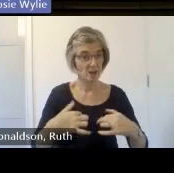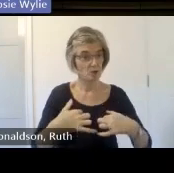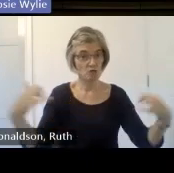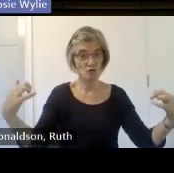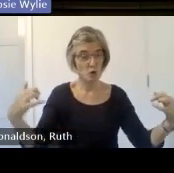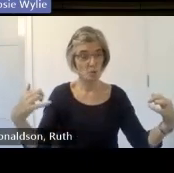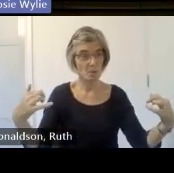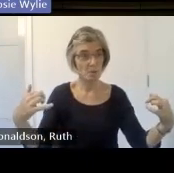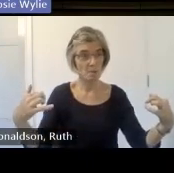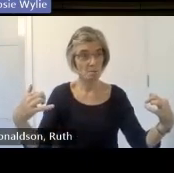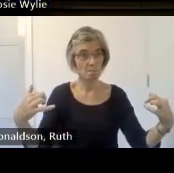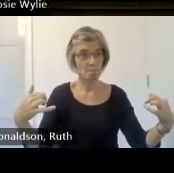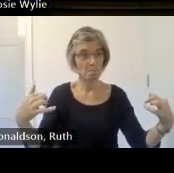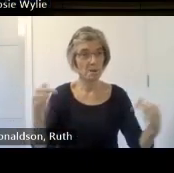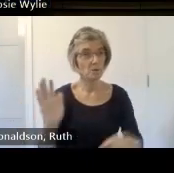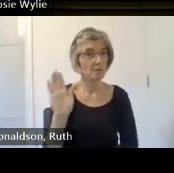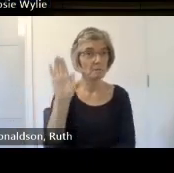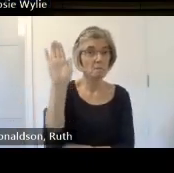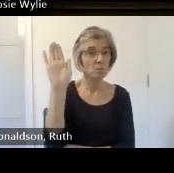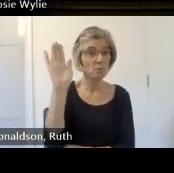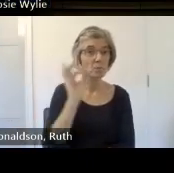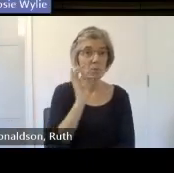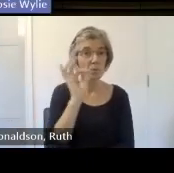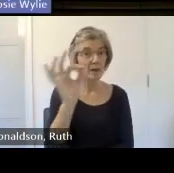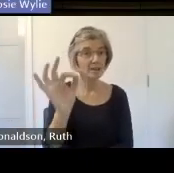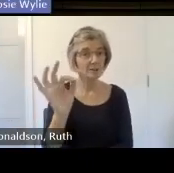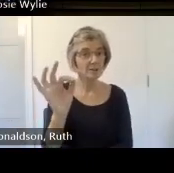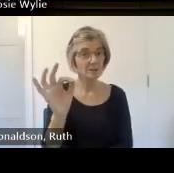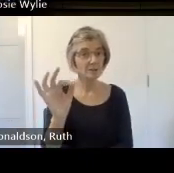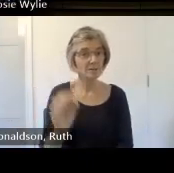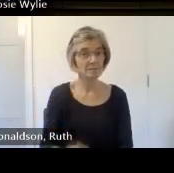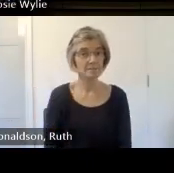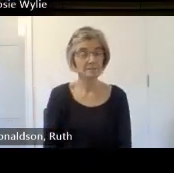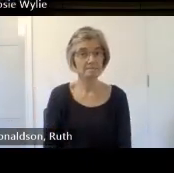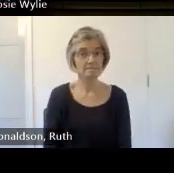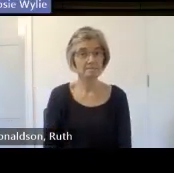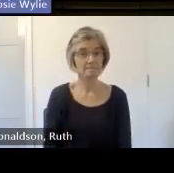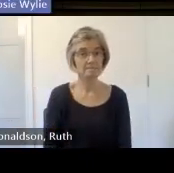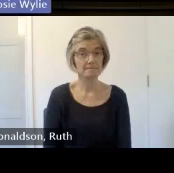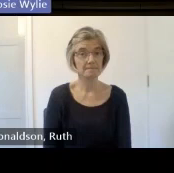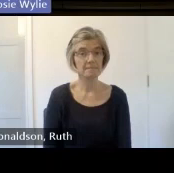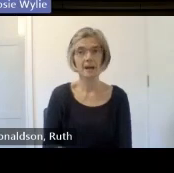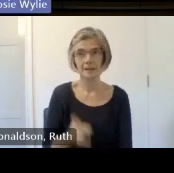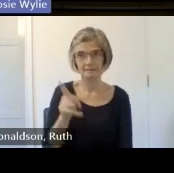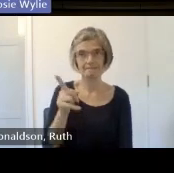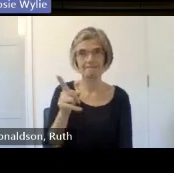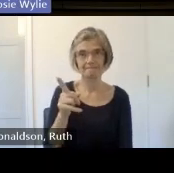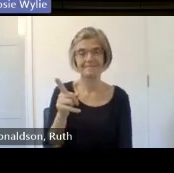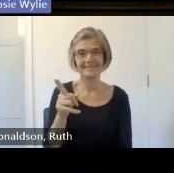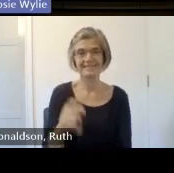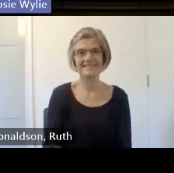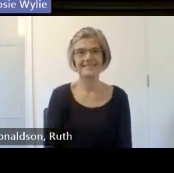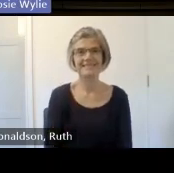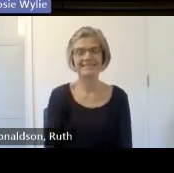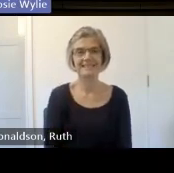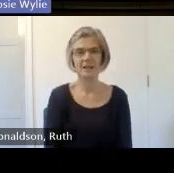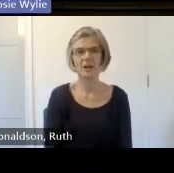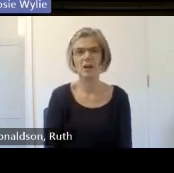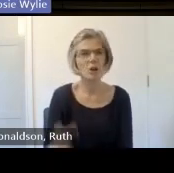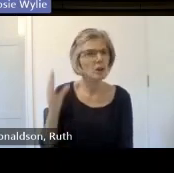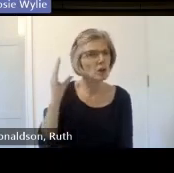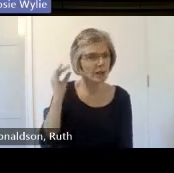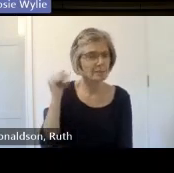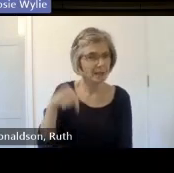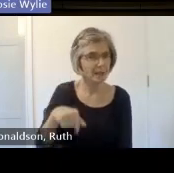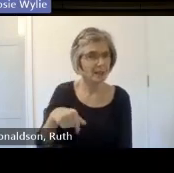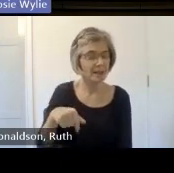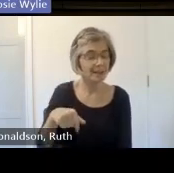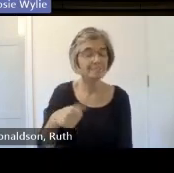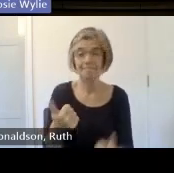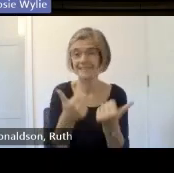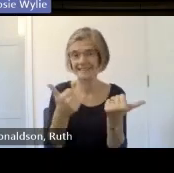ask a question yep and can you hear me from the seat yes yeah I just wanted to say thanks very